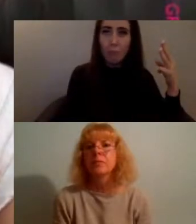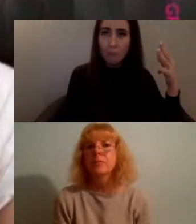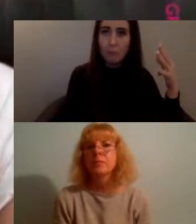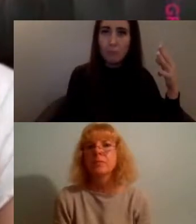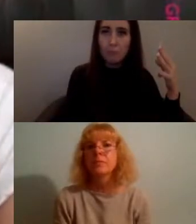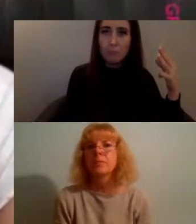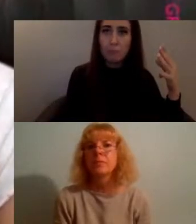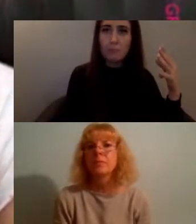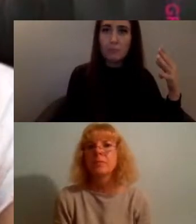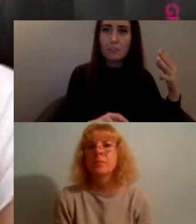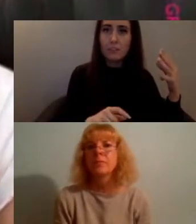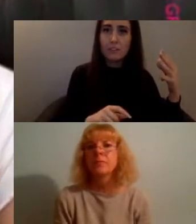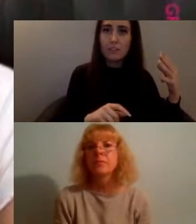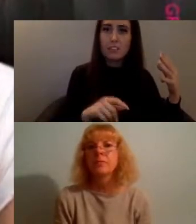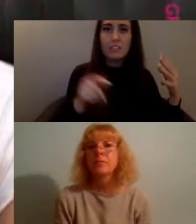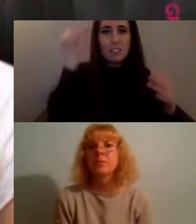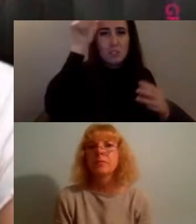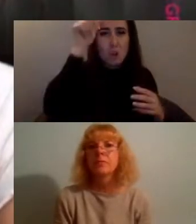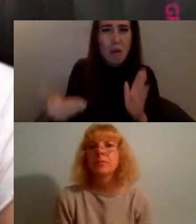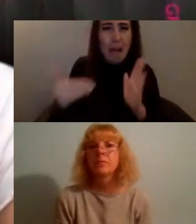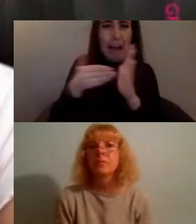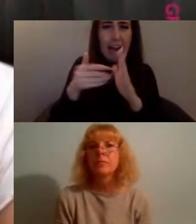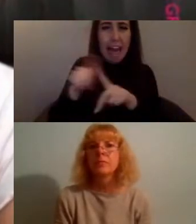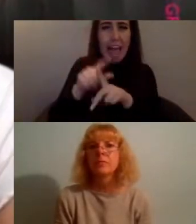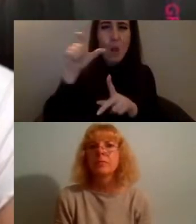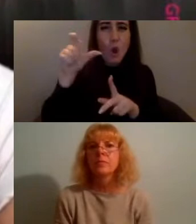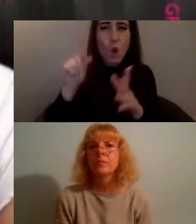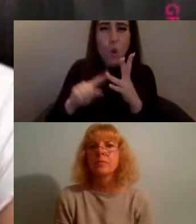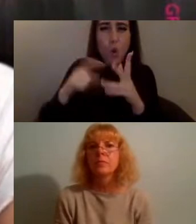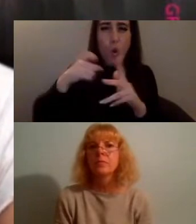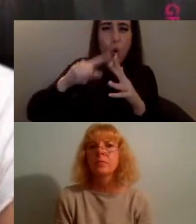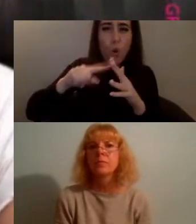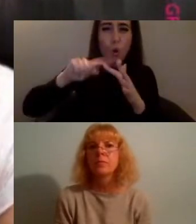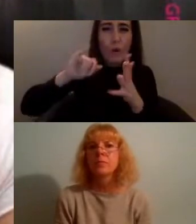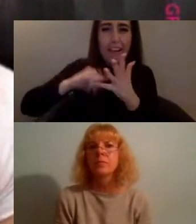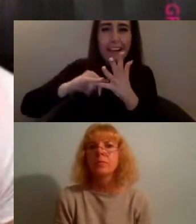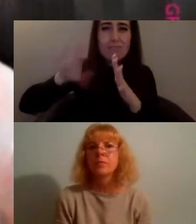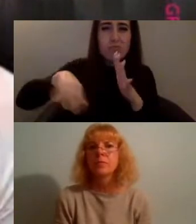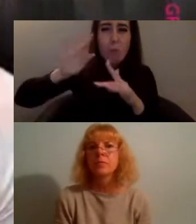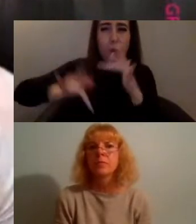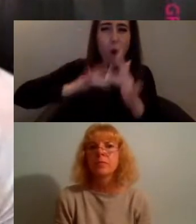get cookies and credits for looking and sounding like an activist but not actually doing anything